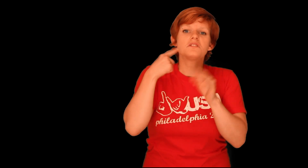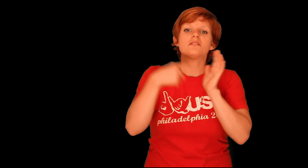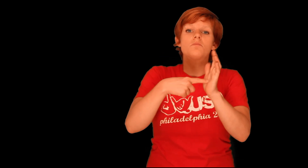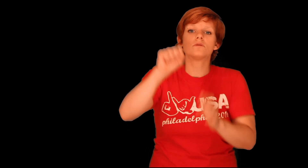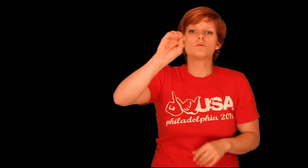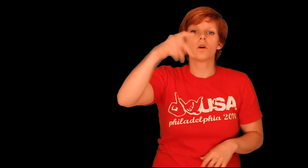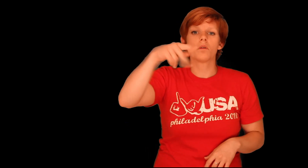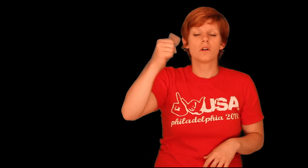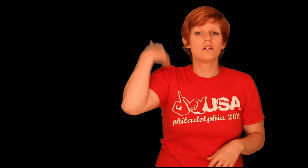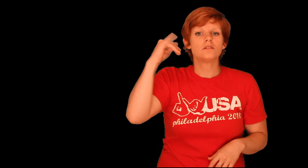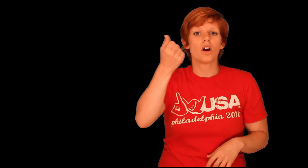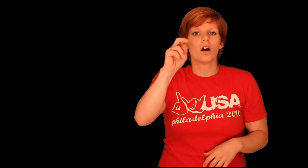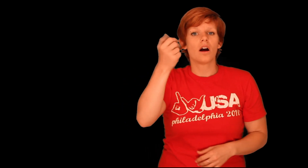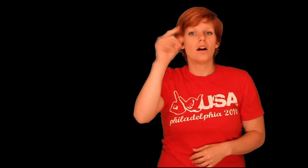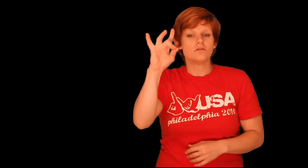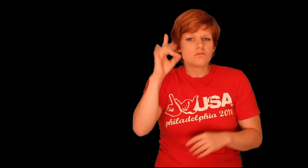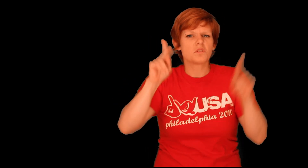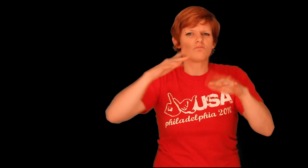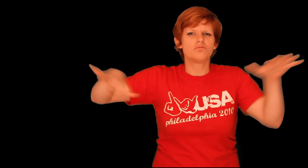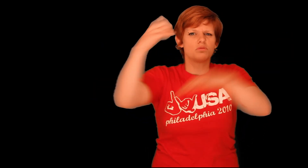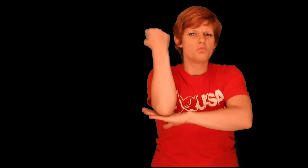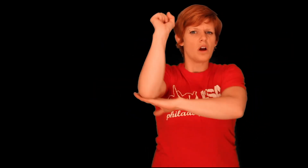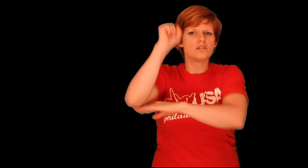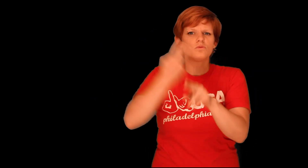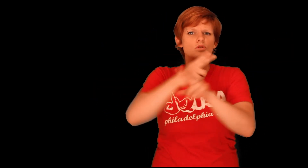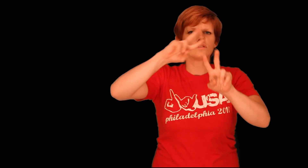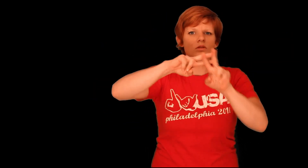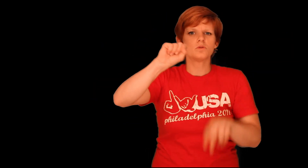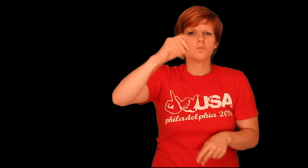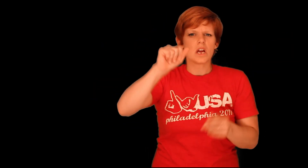For example, on Jan 18th, people protested against the SOPA bill and used "#sopa"